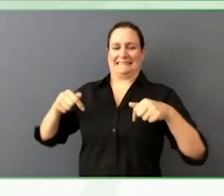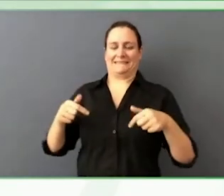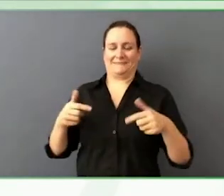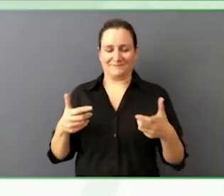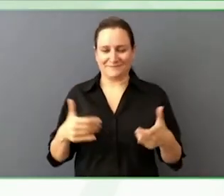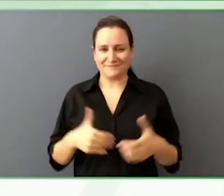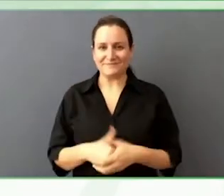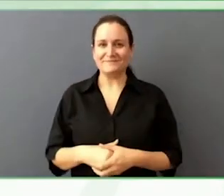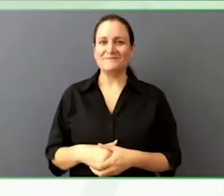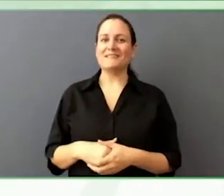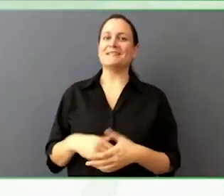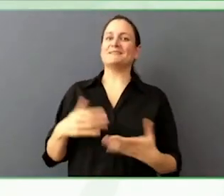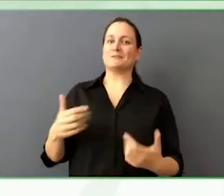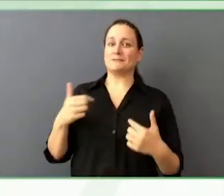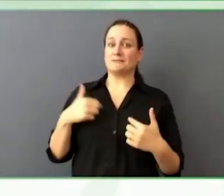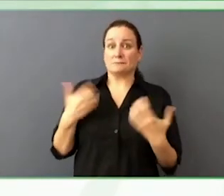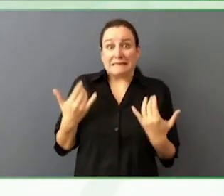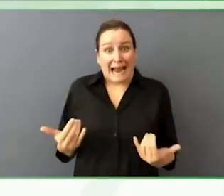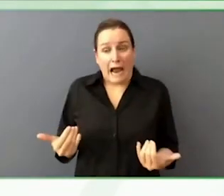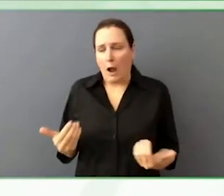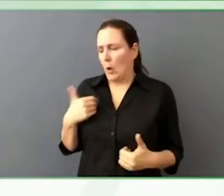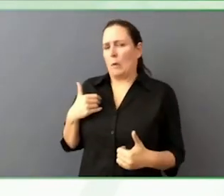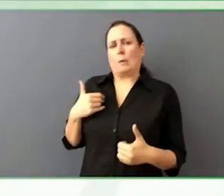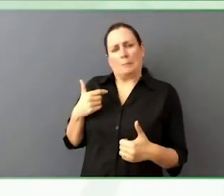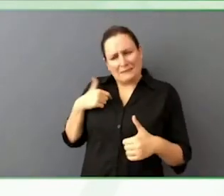rooms, help skill share with them.